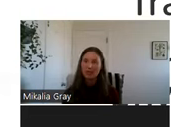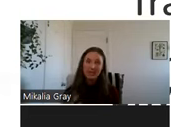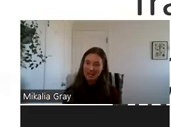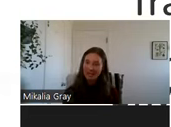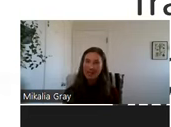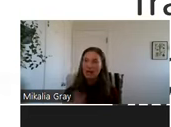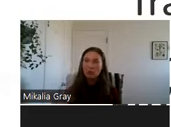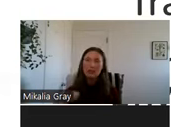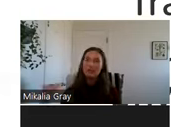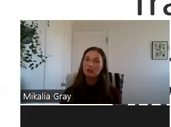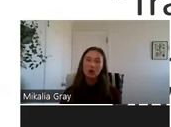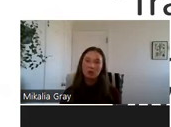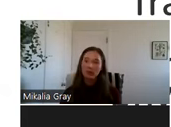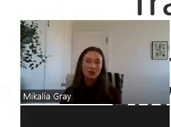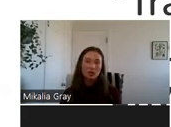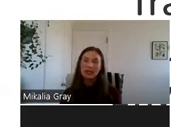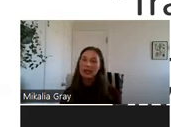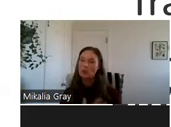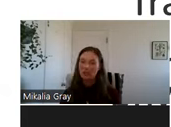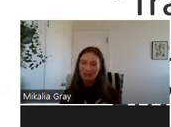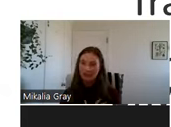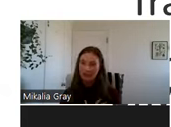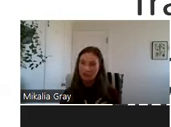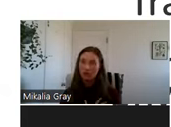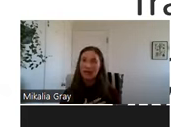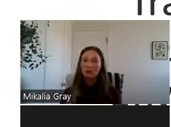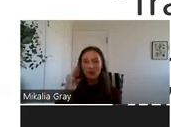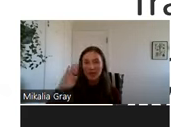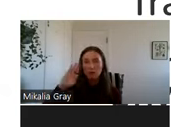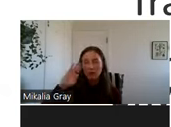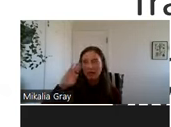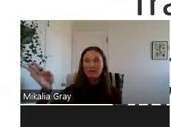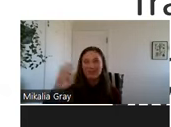like, “Hey, I would never throw in my laundry and just leave it. I want that